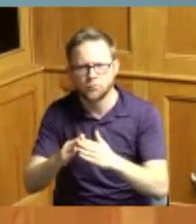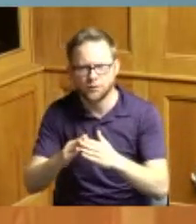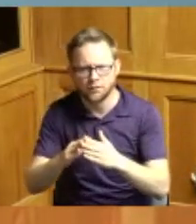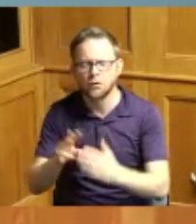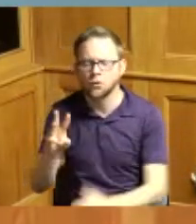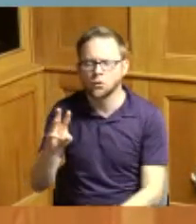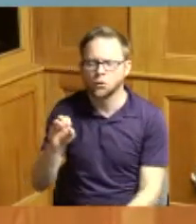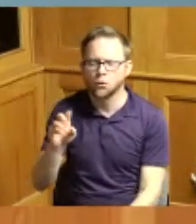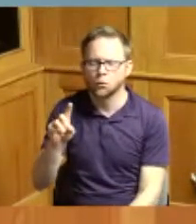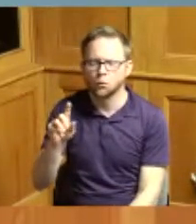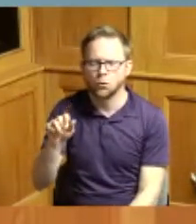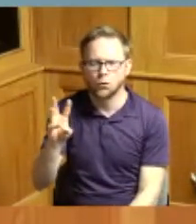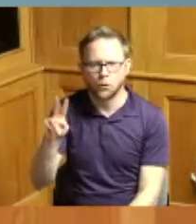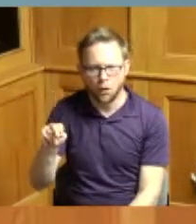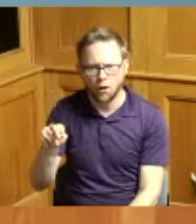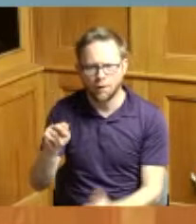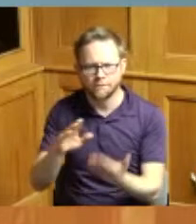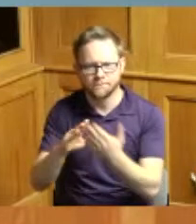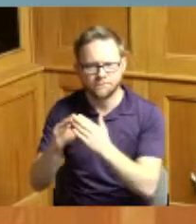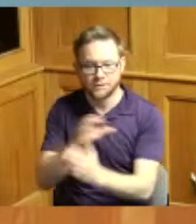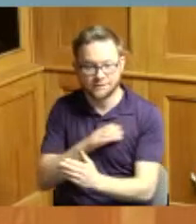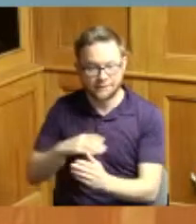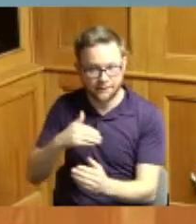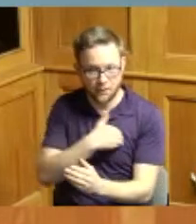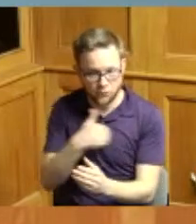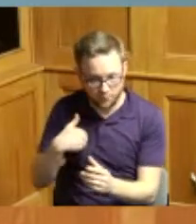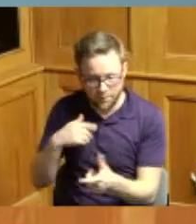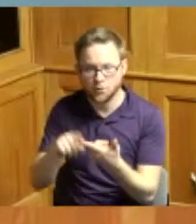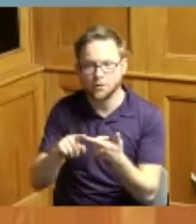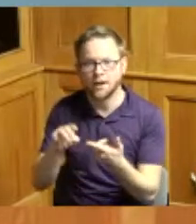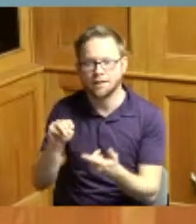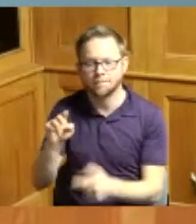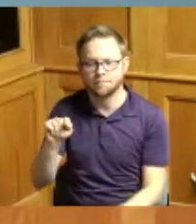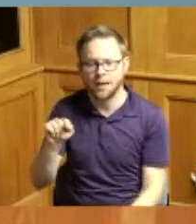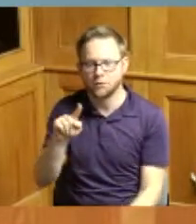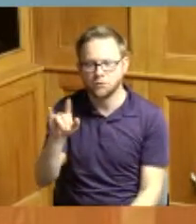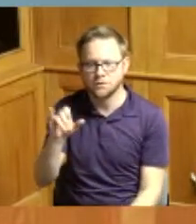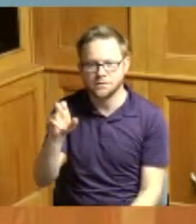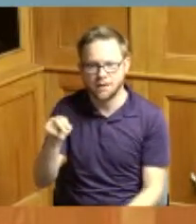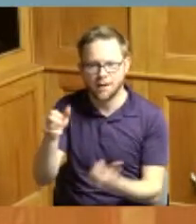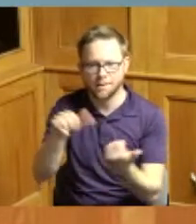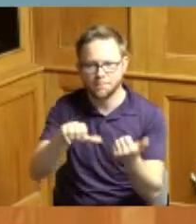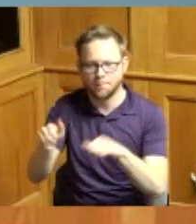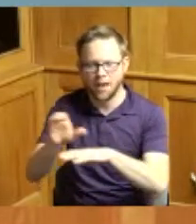Village Council member and a member of Mount Zion Baptist Church of Woodlawn and whereas Gina